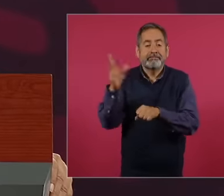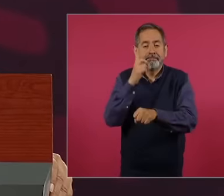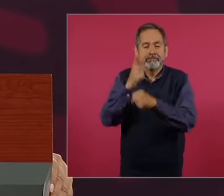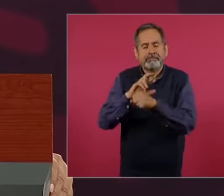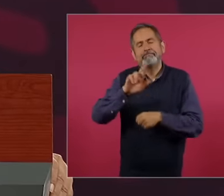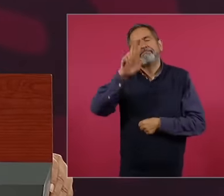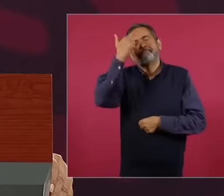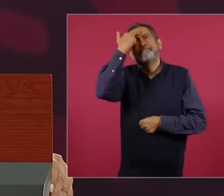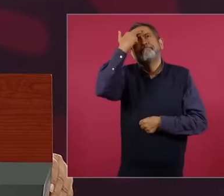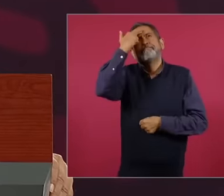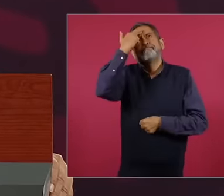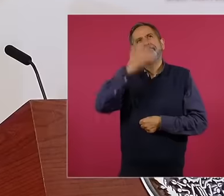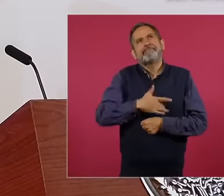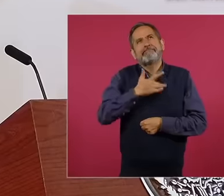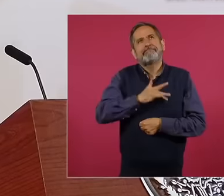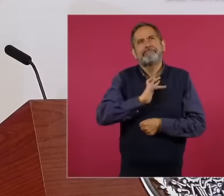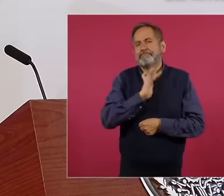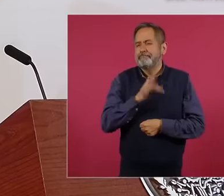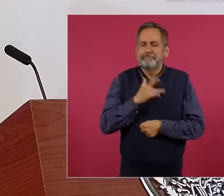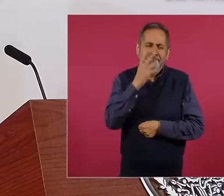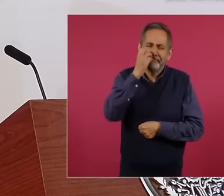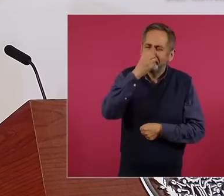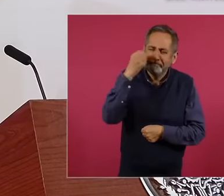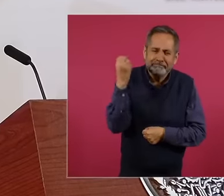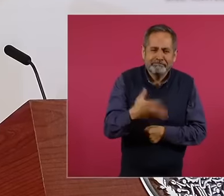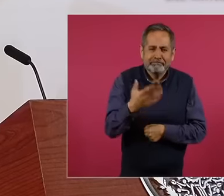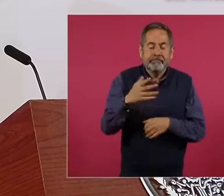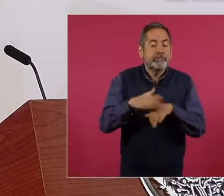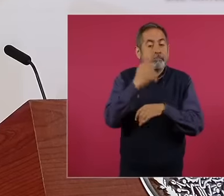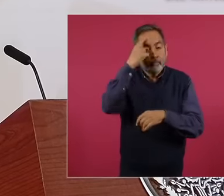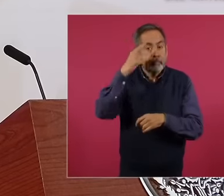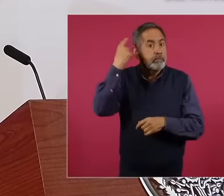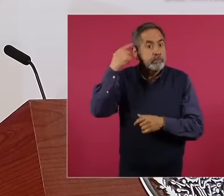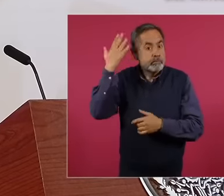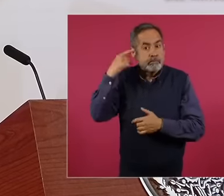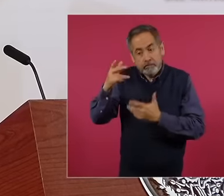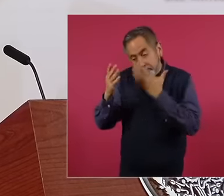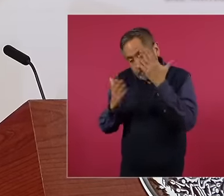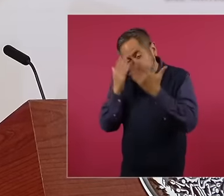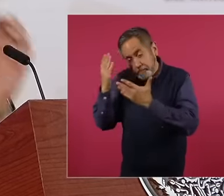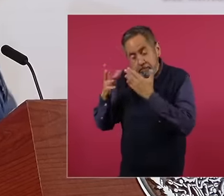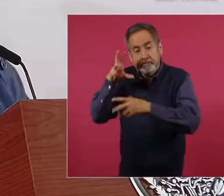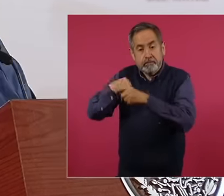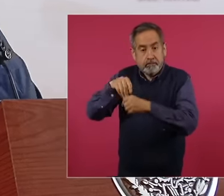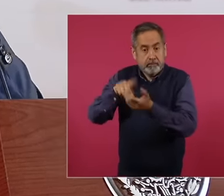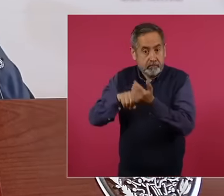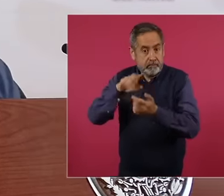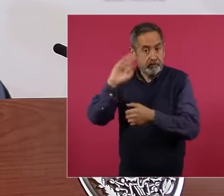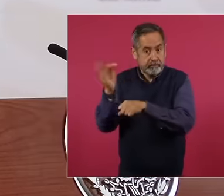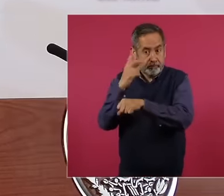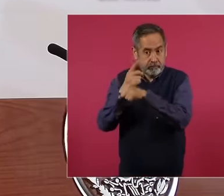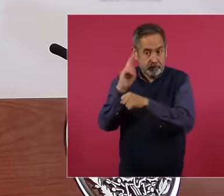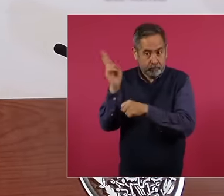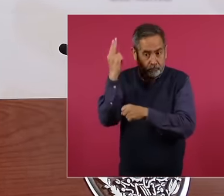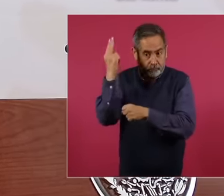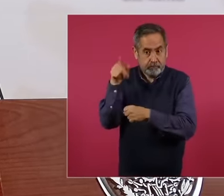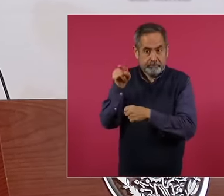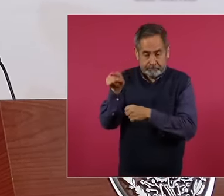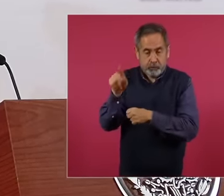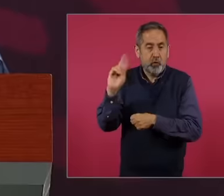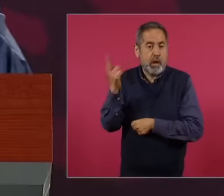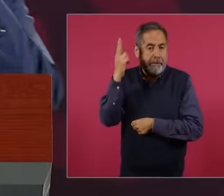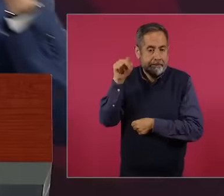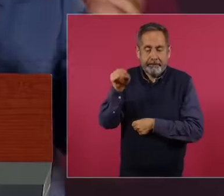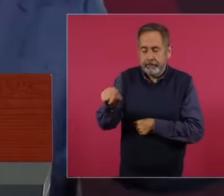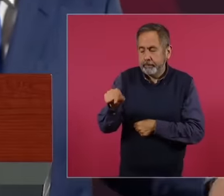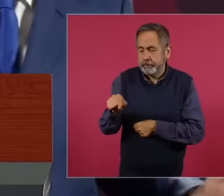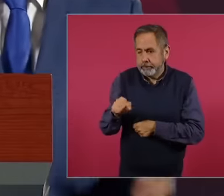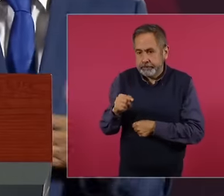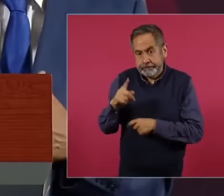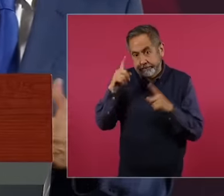good memories for me. Firstly, because when I studied at the faculty, these were difficult times due to